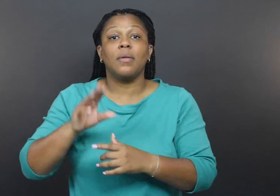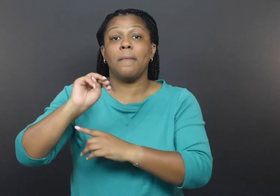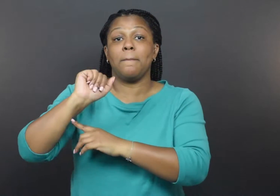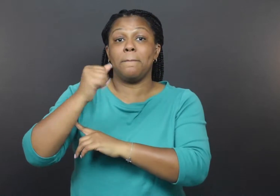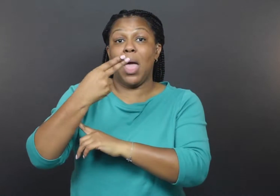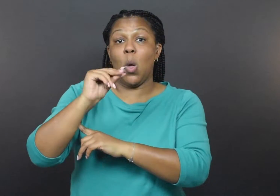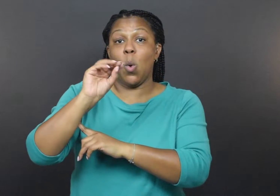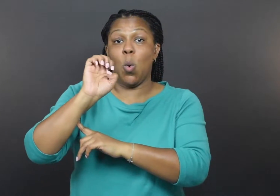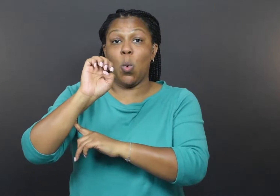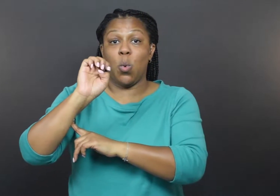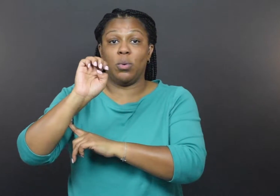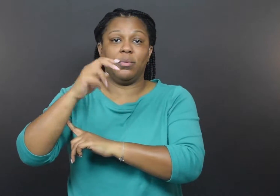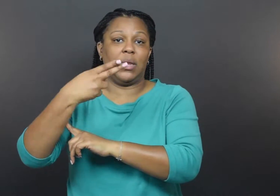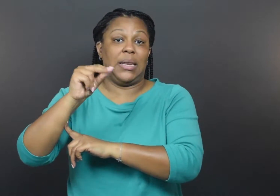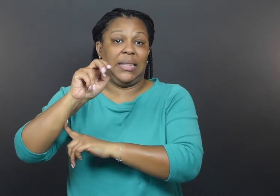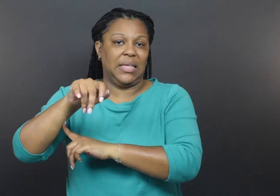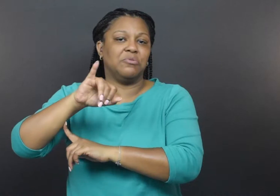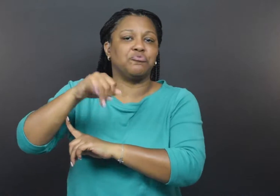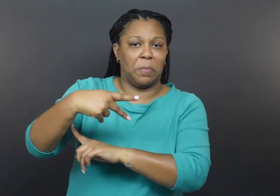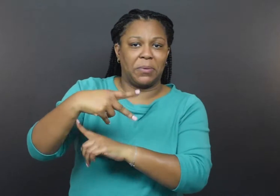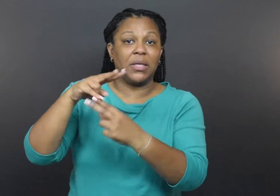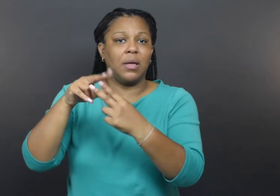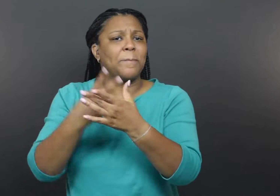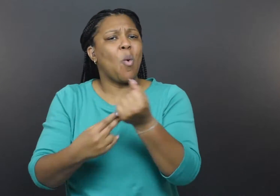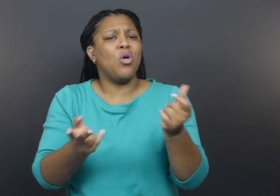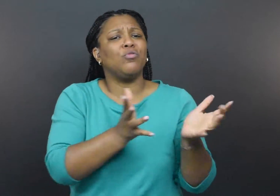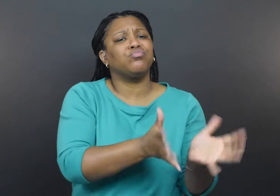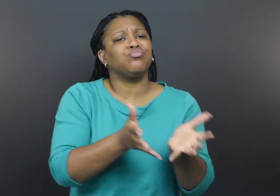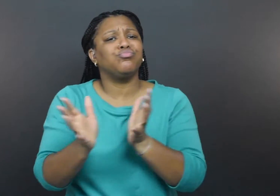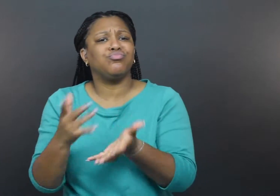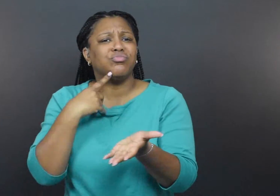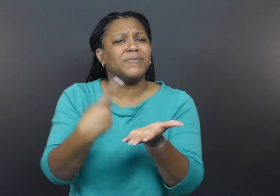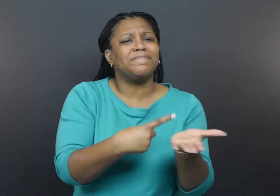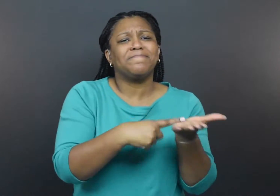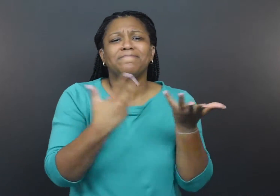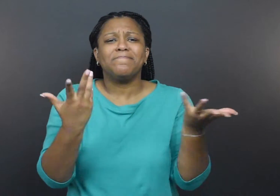and Mahoehney chatted with providers supporting people with disabilities.